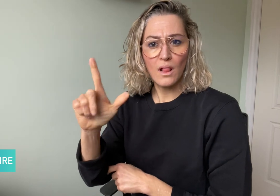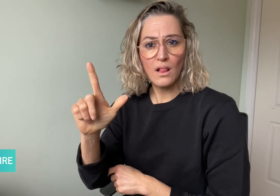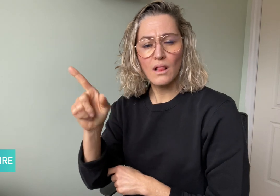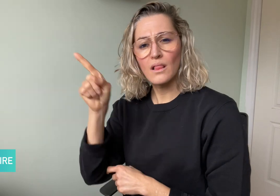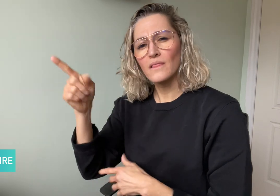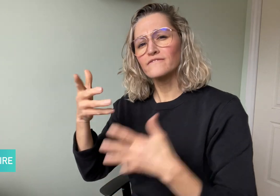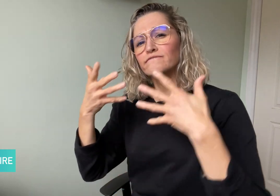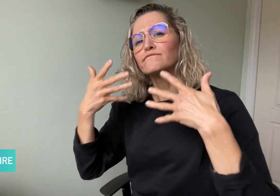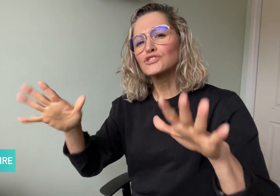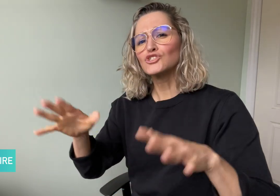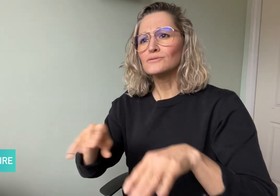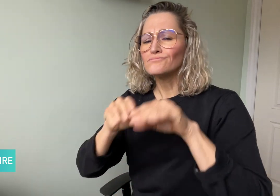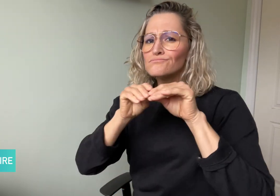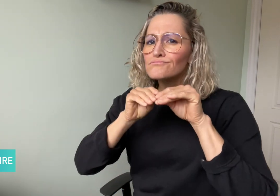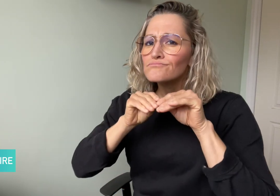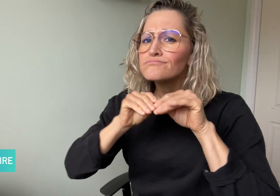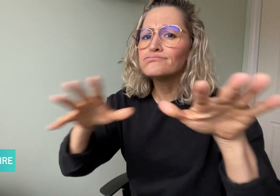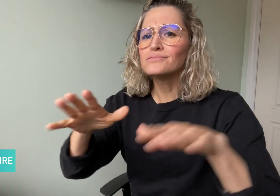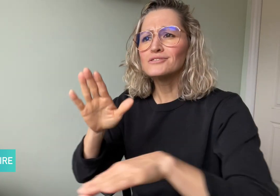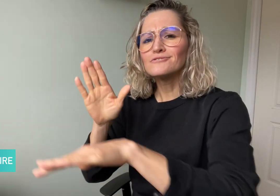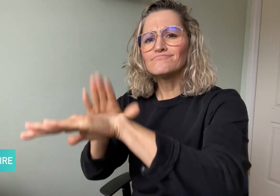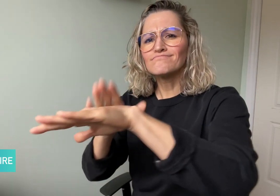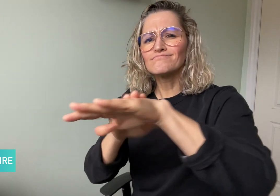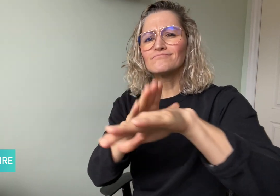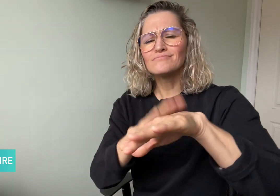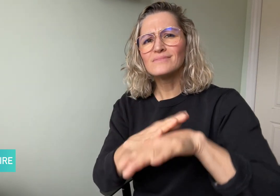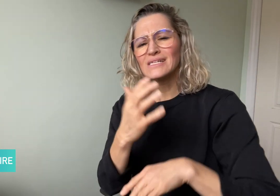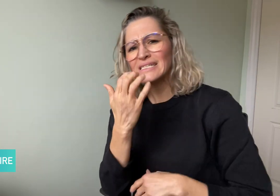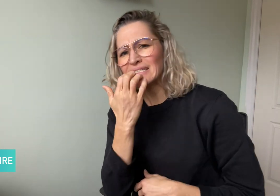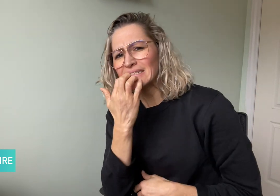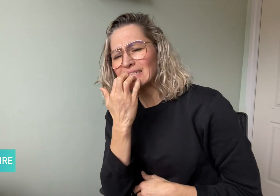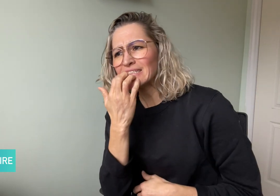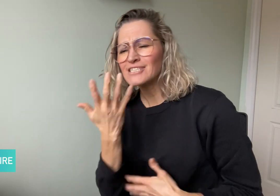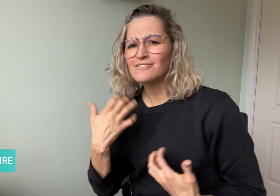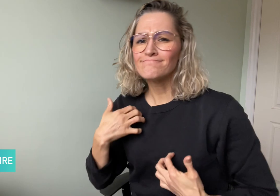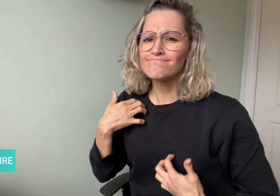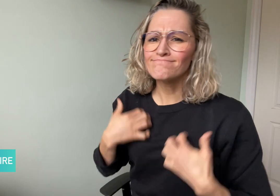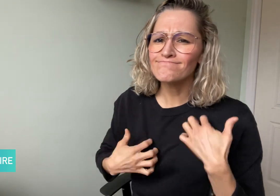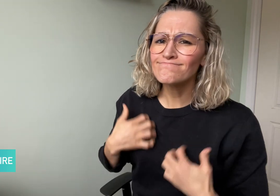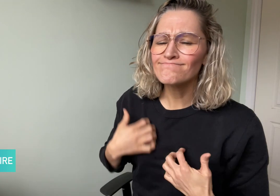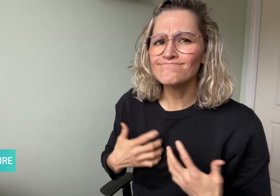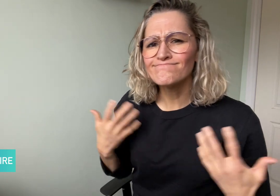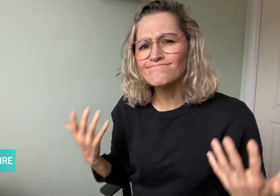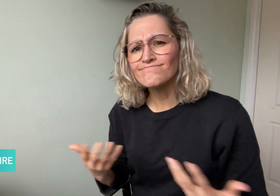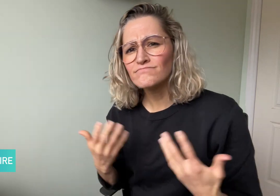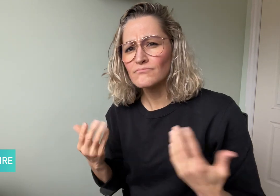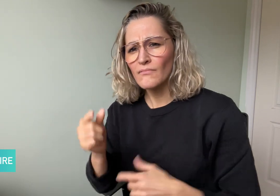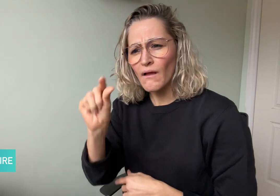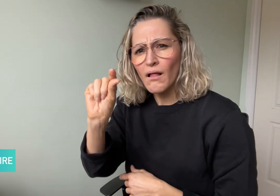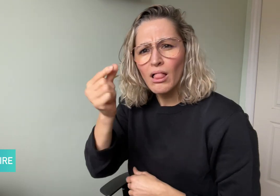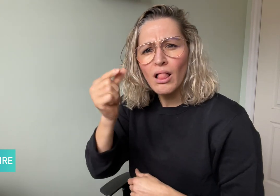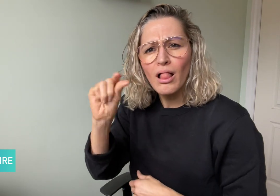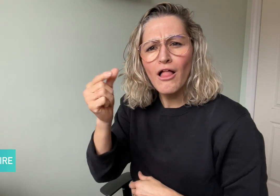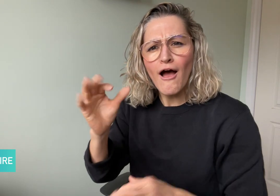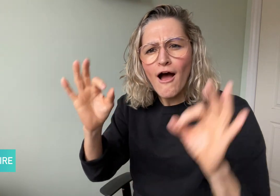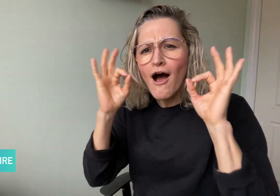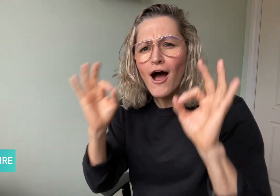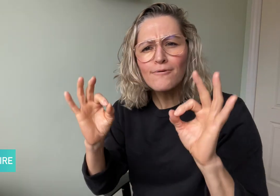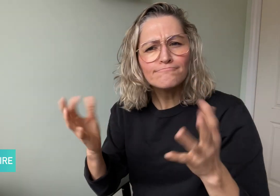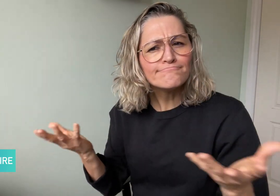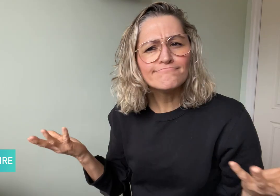shared a post sharing concerns about the lack of appreciation and